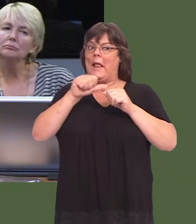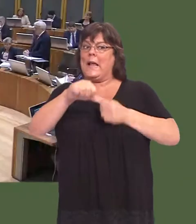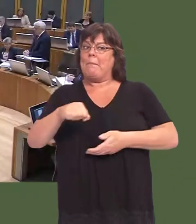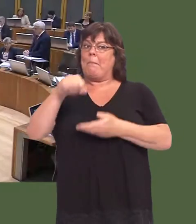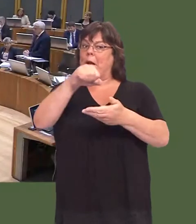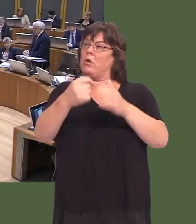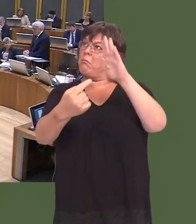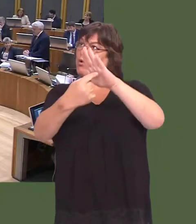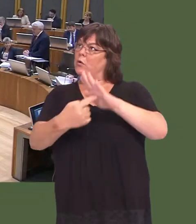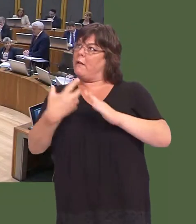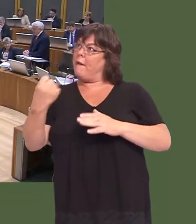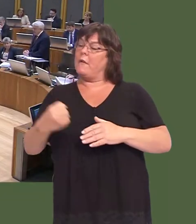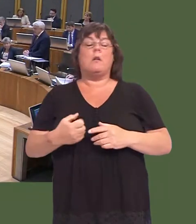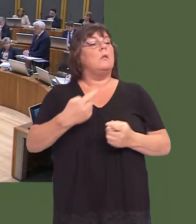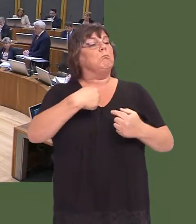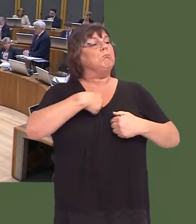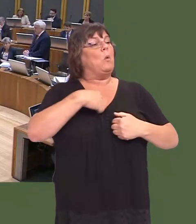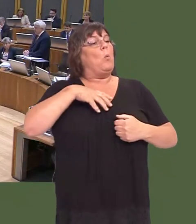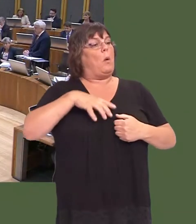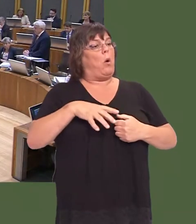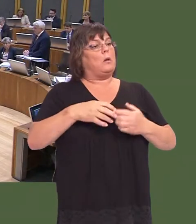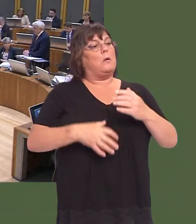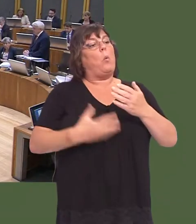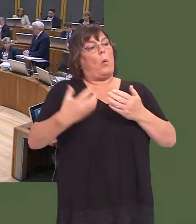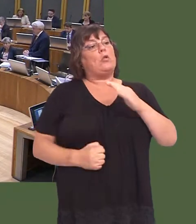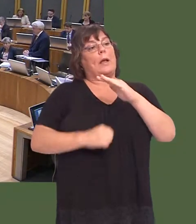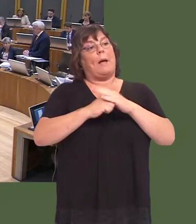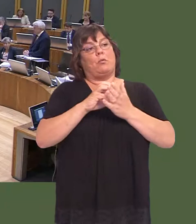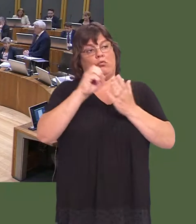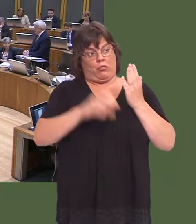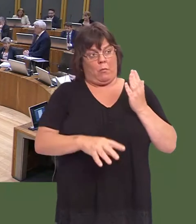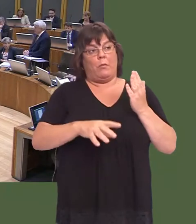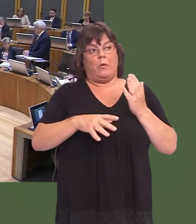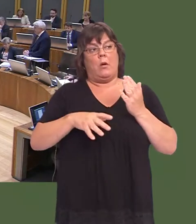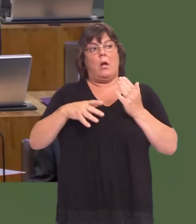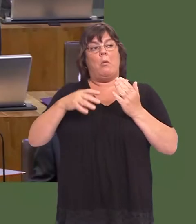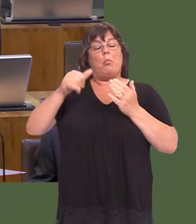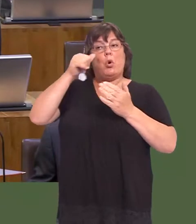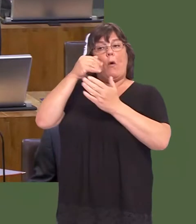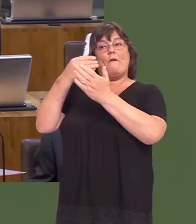Carwyn Jones: We want to lift the pay cap. There are financial implications that we believe should be met by the Westminster Government.